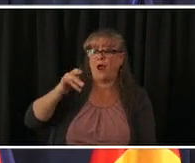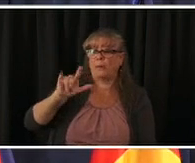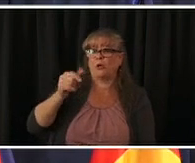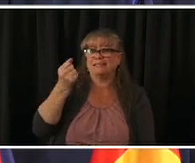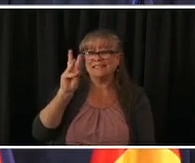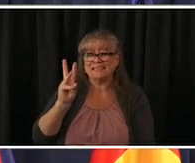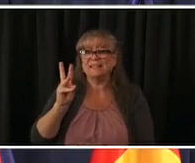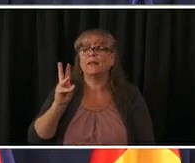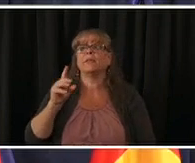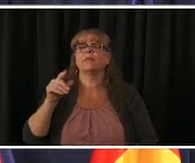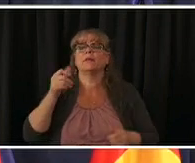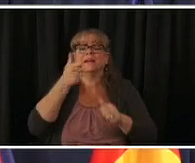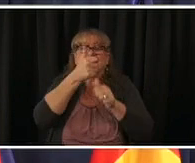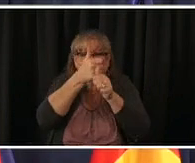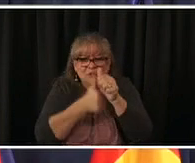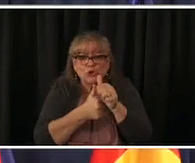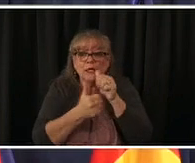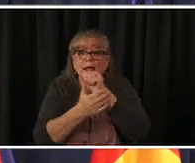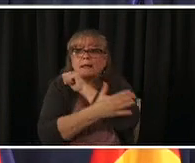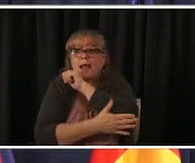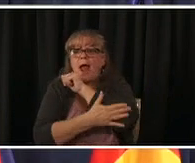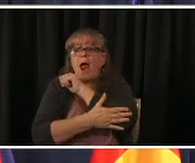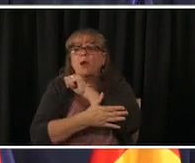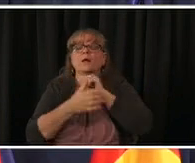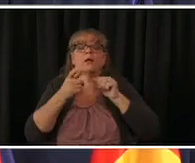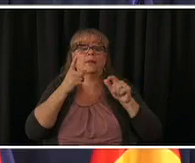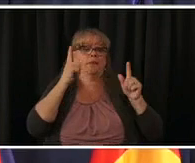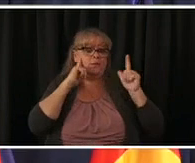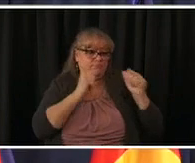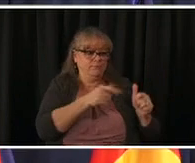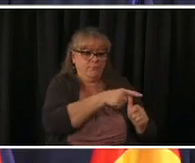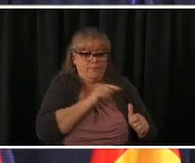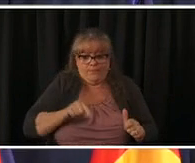against custer county from your office well they wouldn't be they wouldn't be from my office that